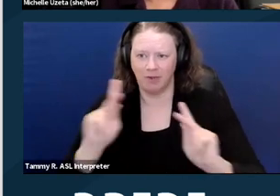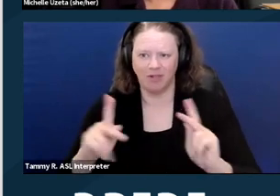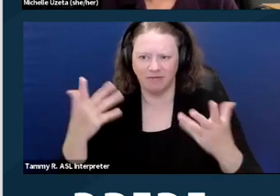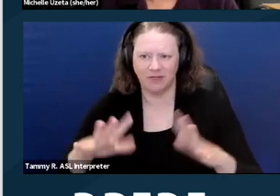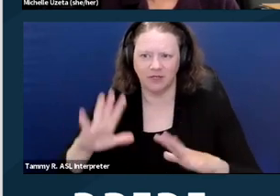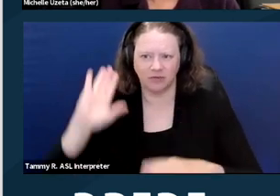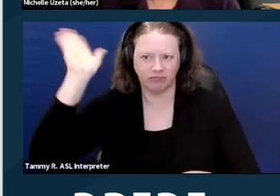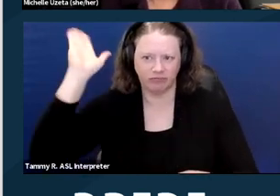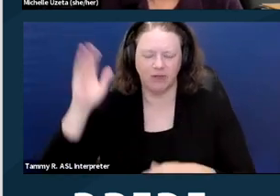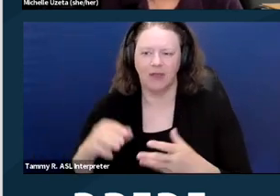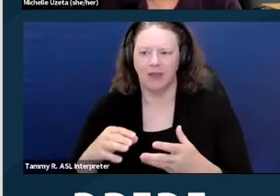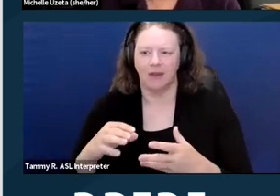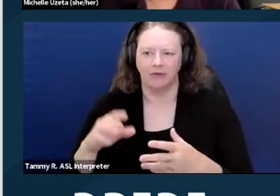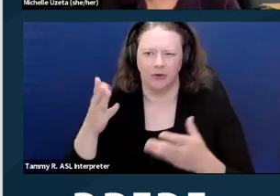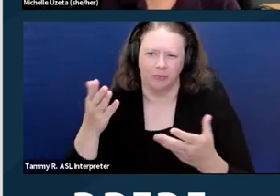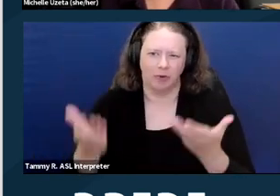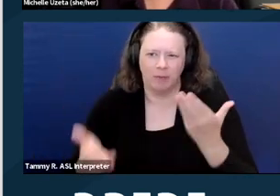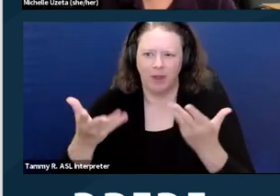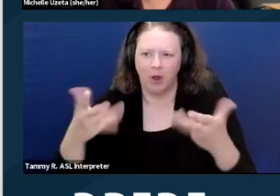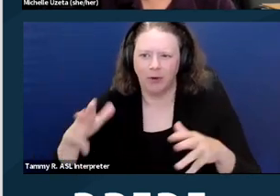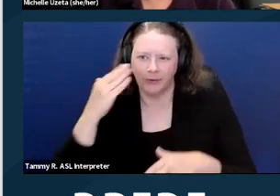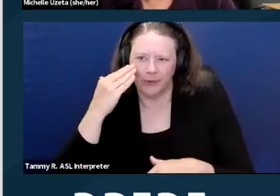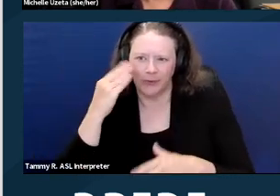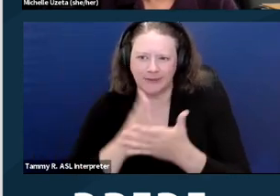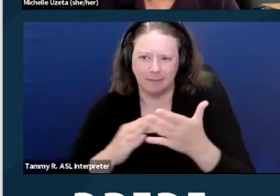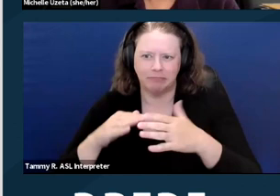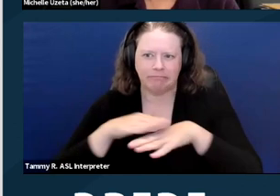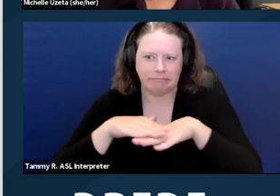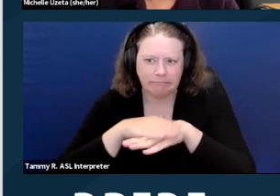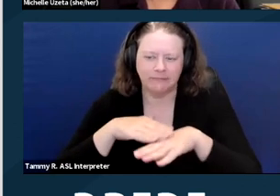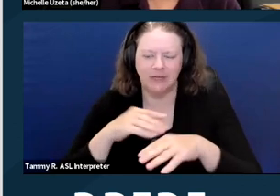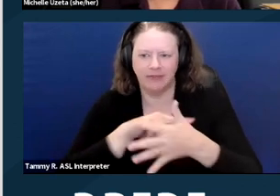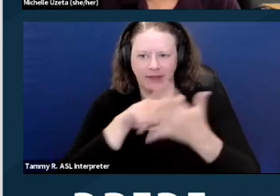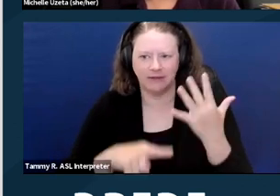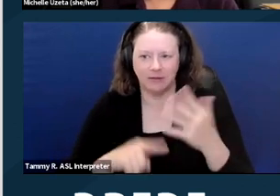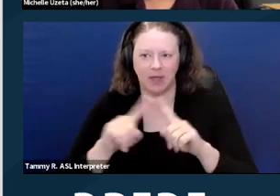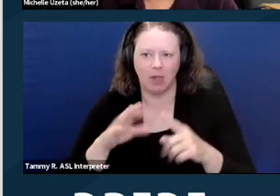but I will say a few things about the laws that come into play. So on the federal level you have